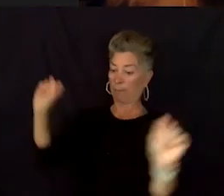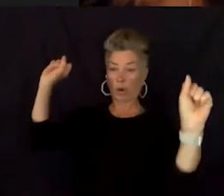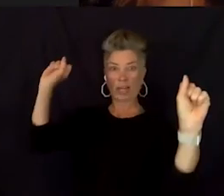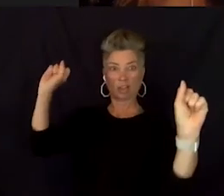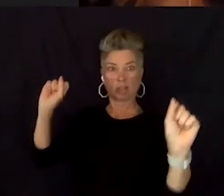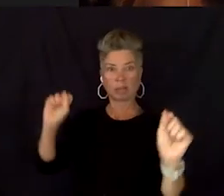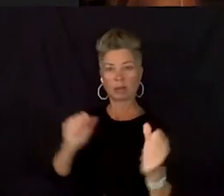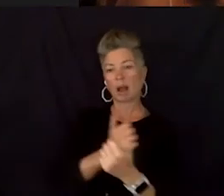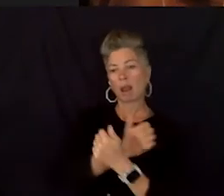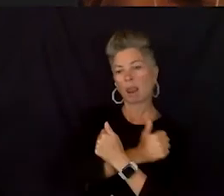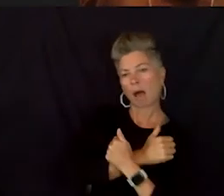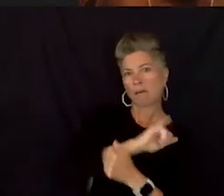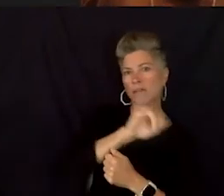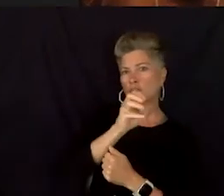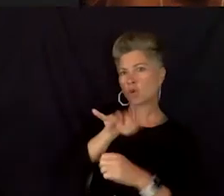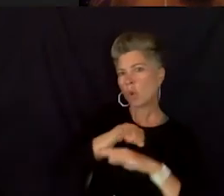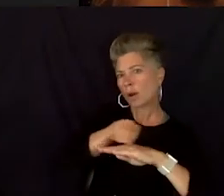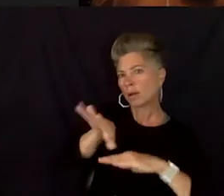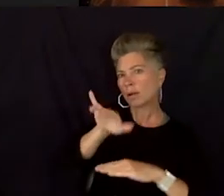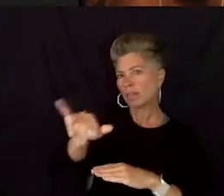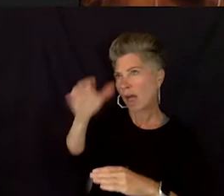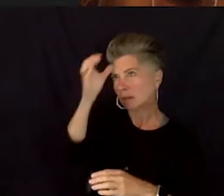So for me like love is,